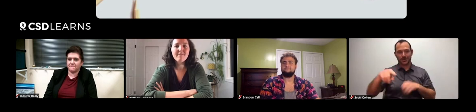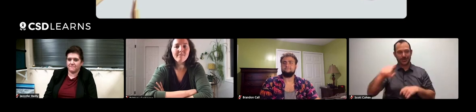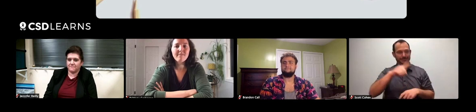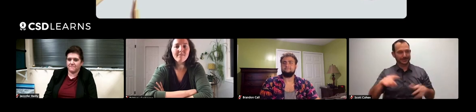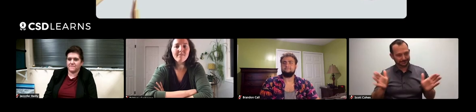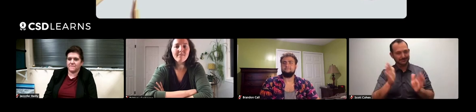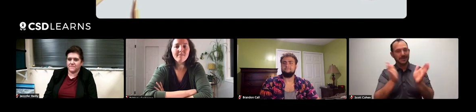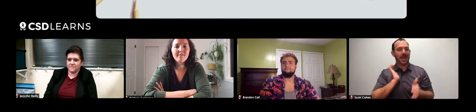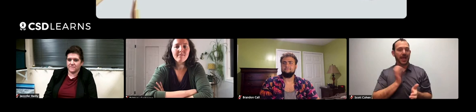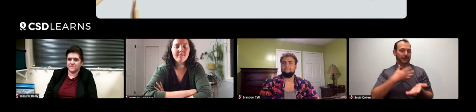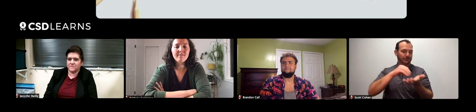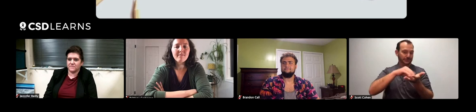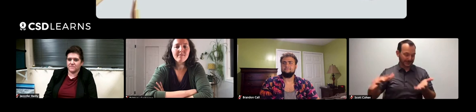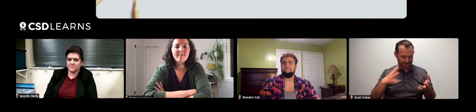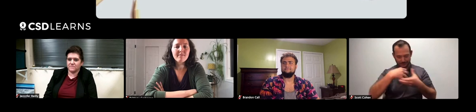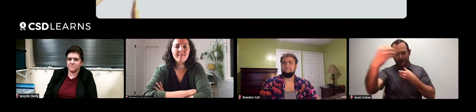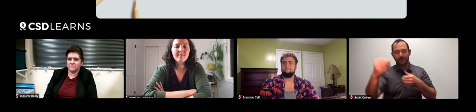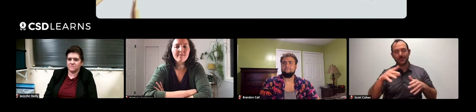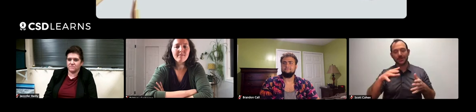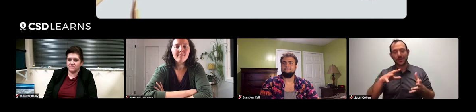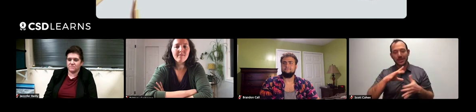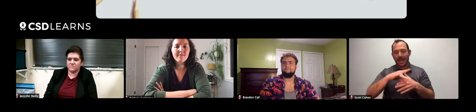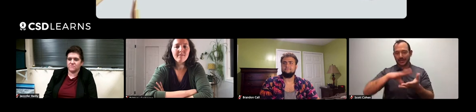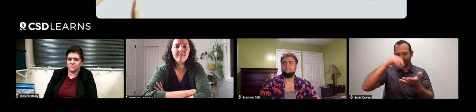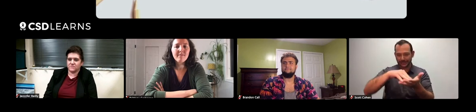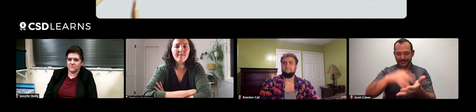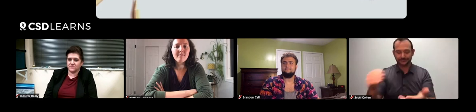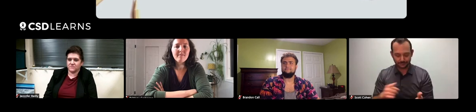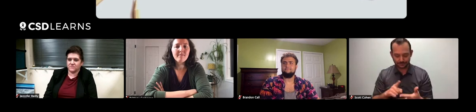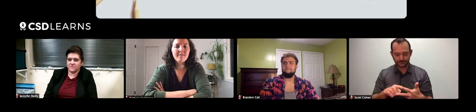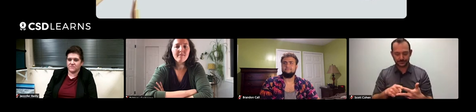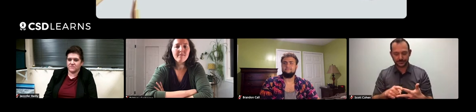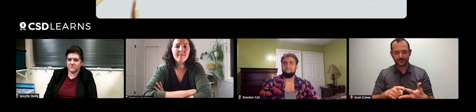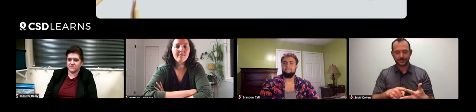That's a fantastic way to encourage our students to get out there and do some of that content learning.